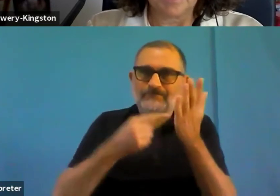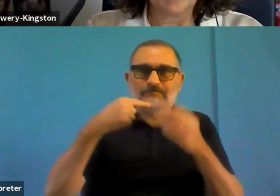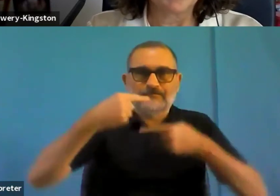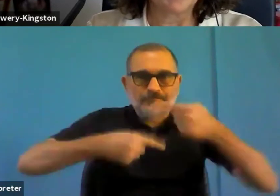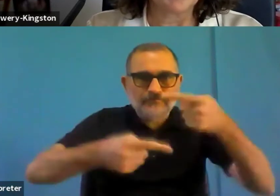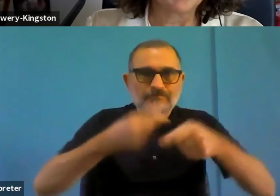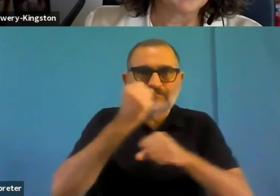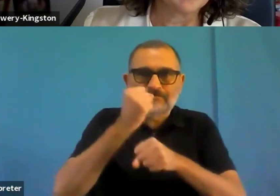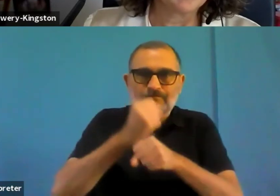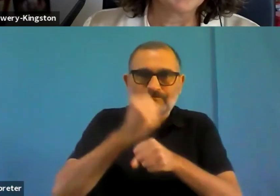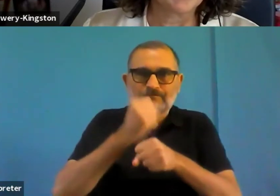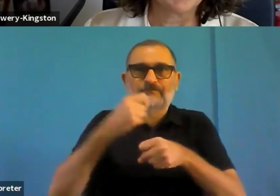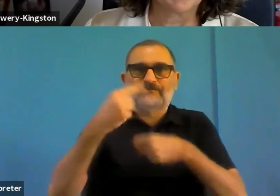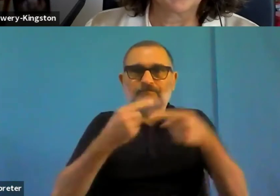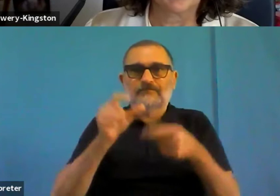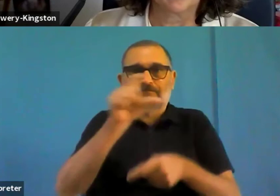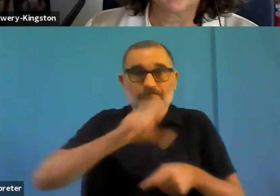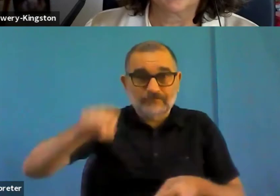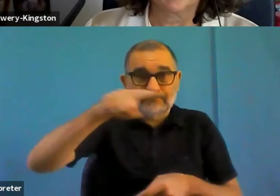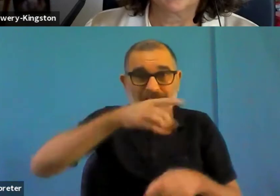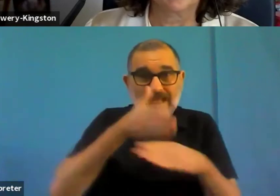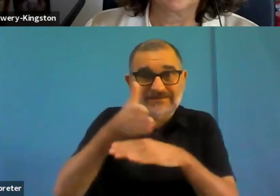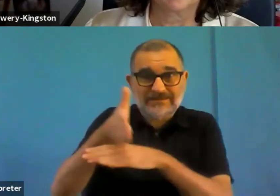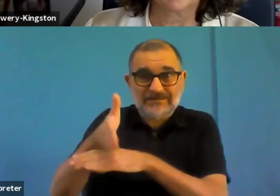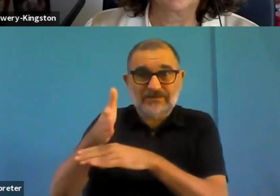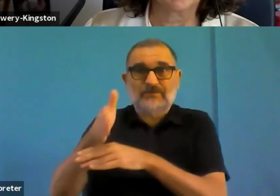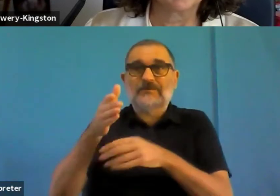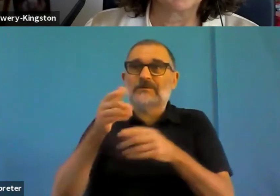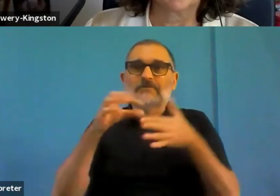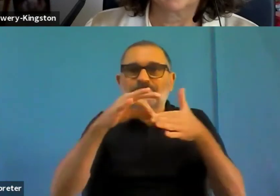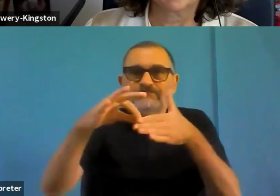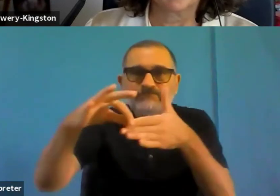So that the user can write it and send it to the technician and the technician being